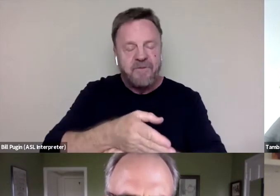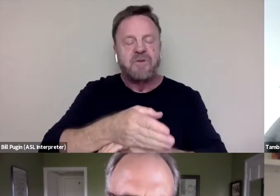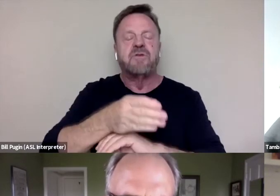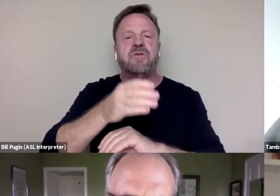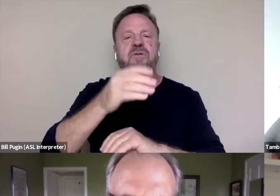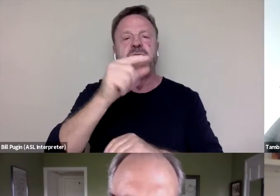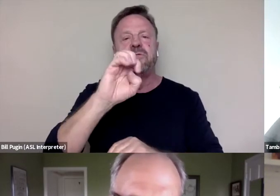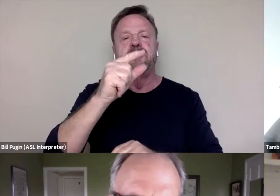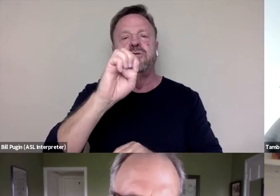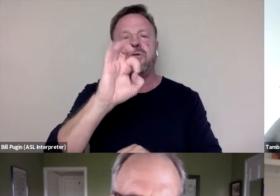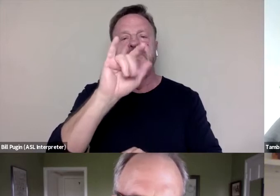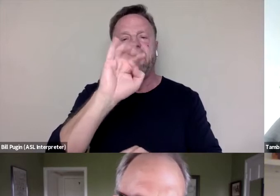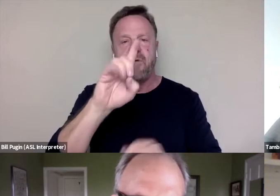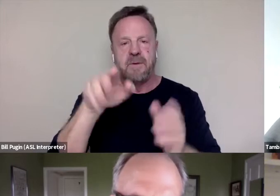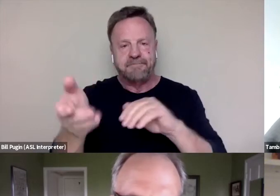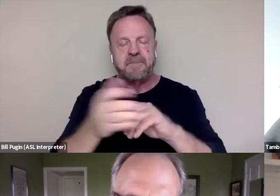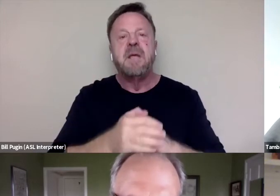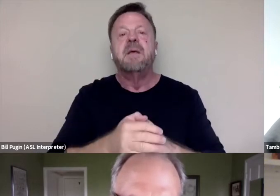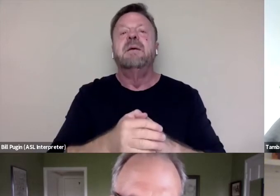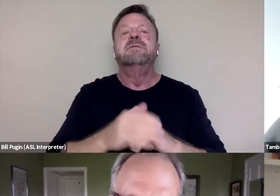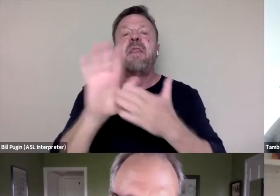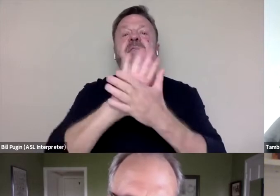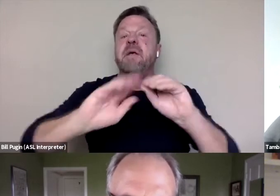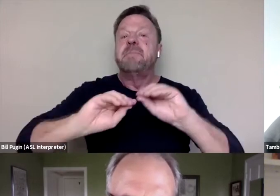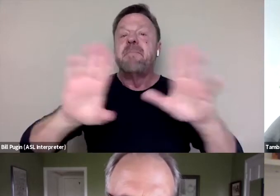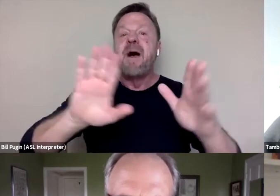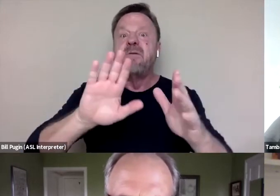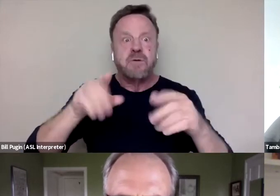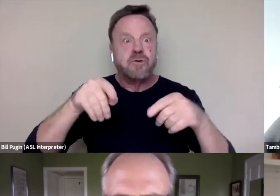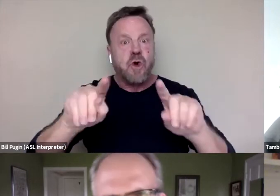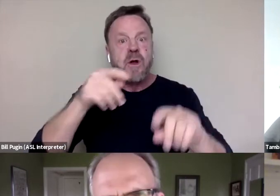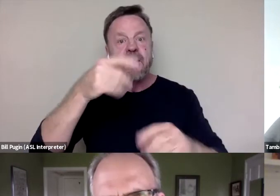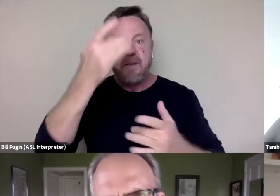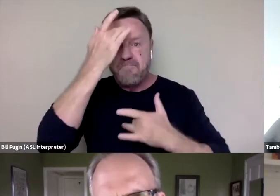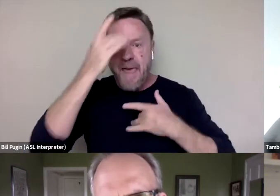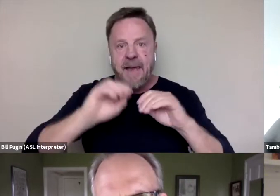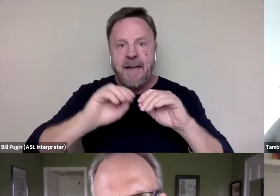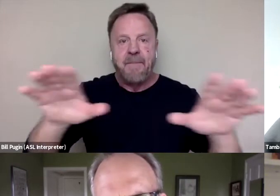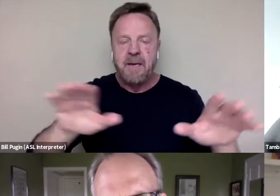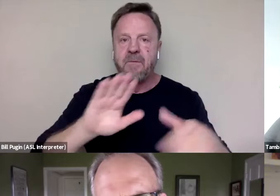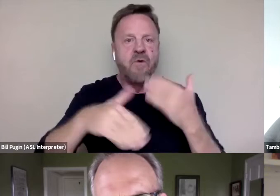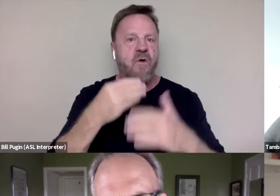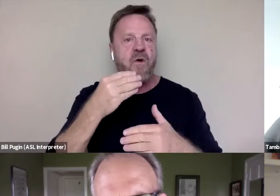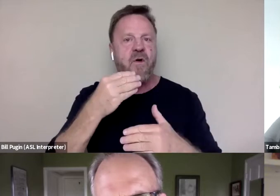So the film came out in the middle of a pandemic where we were all at home alone or at home with whomever we were quarantining.